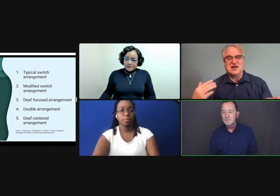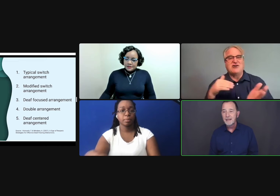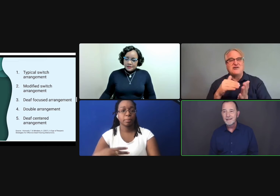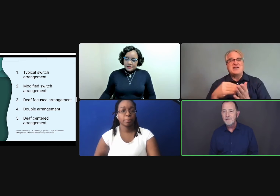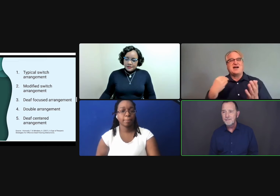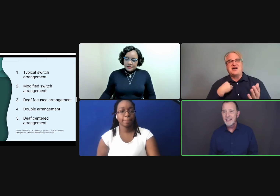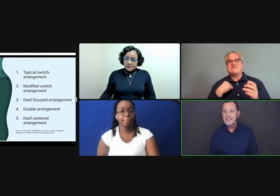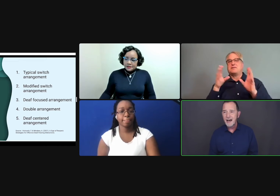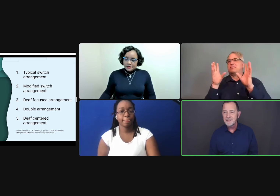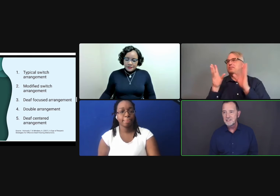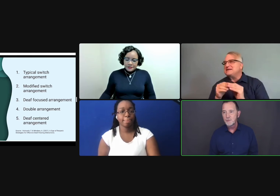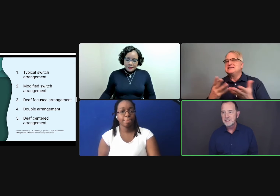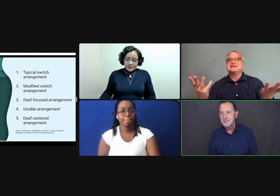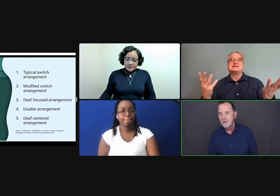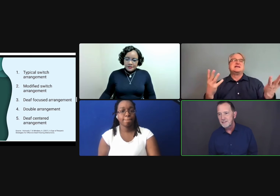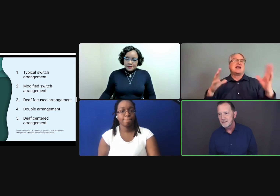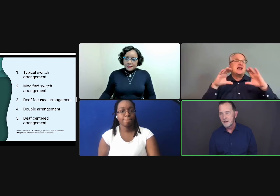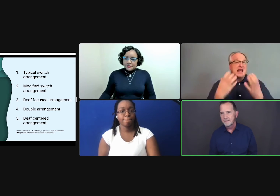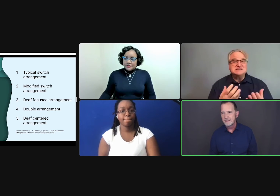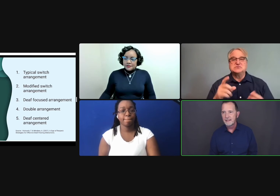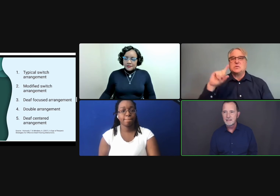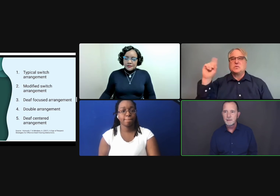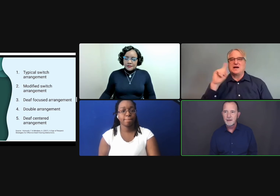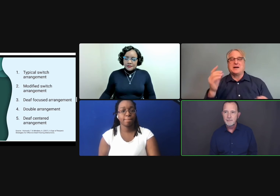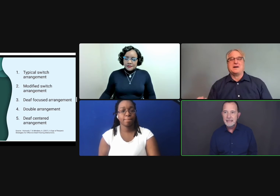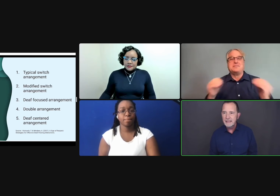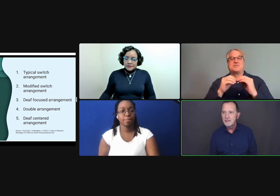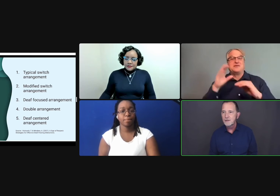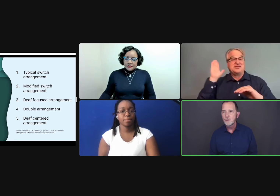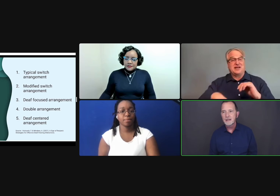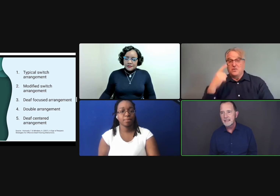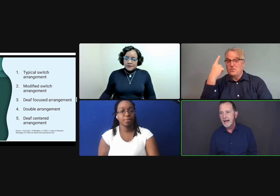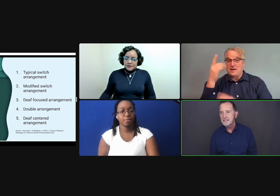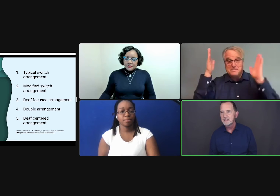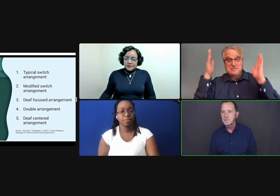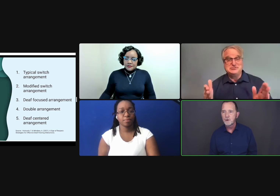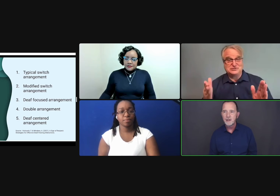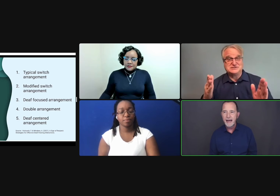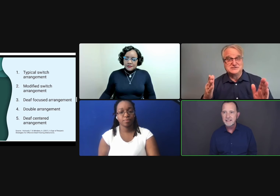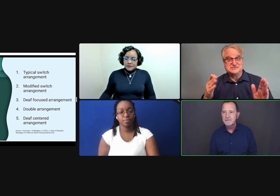But often that's not the situation you find yourself in. It's in a meeting or a class that's more interactive.